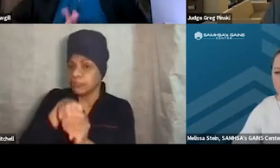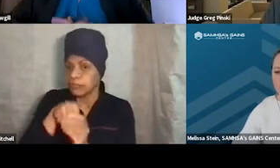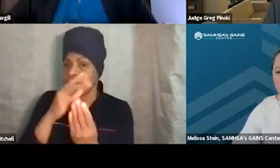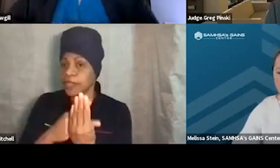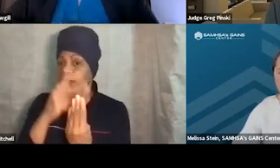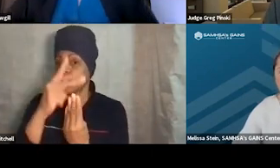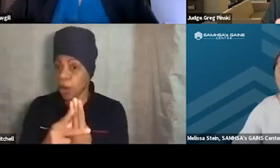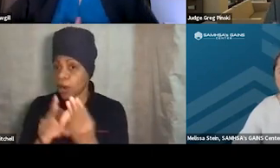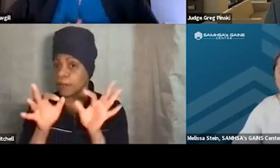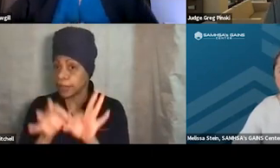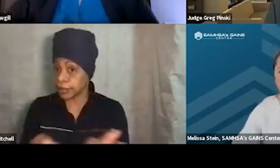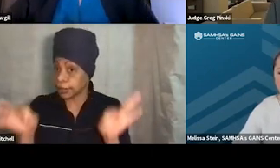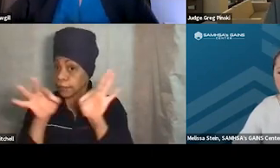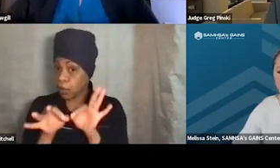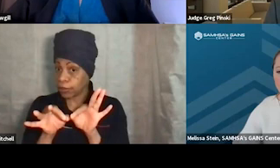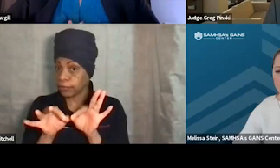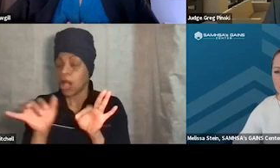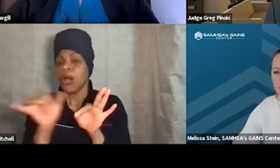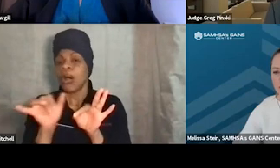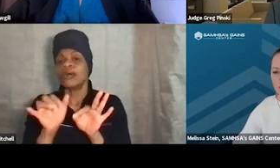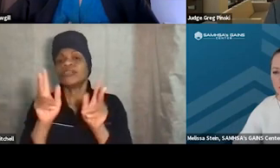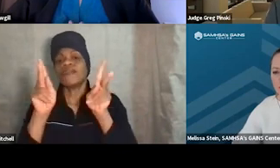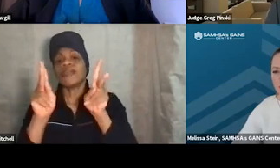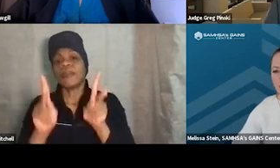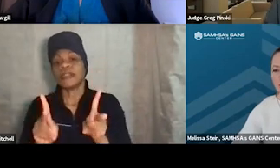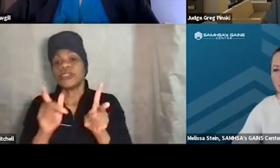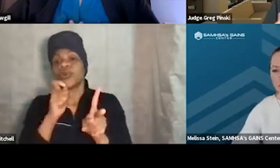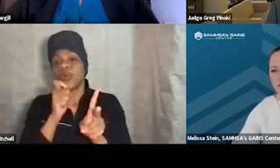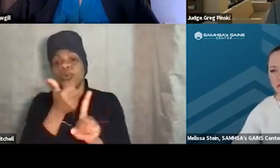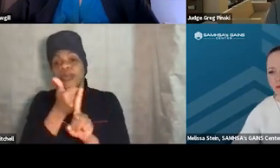And then, for those participants who are not engaged,